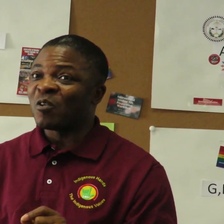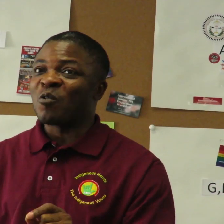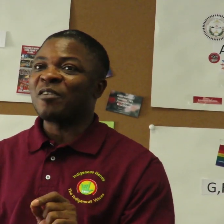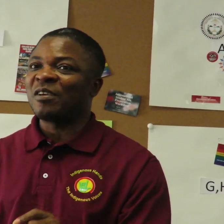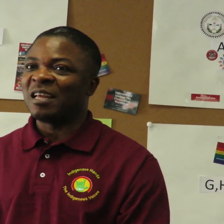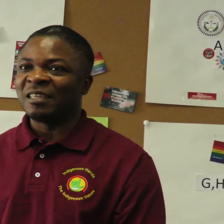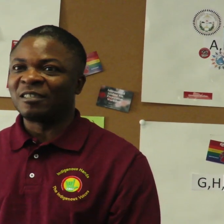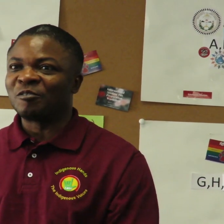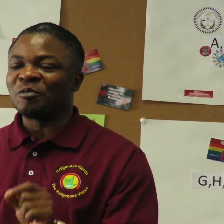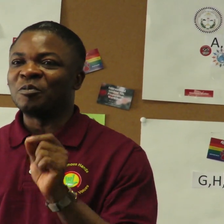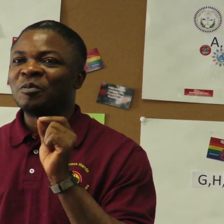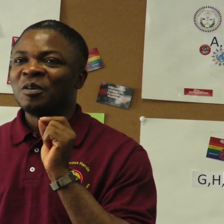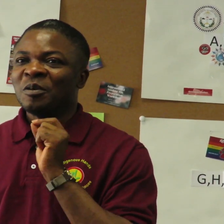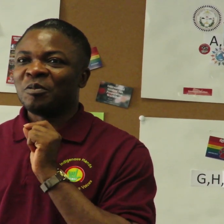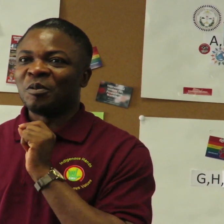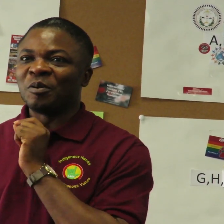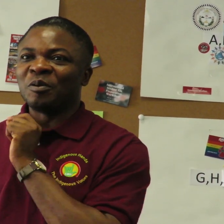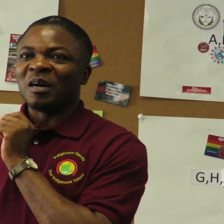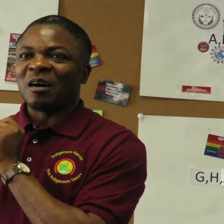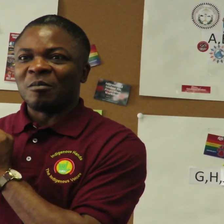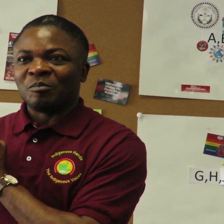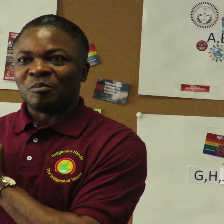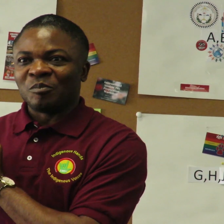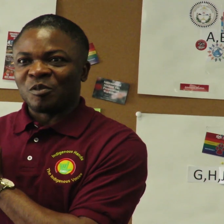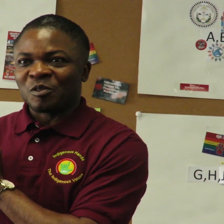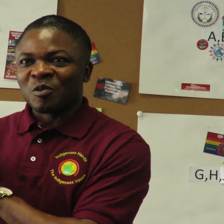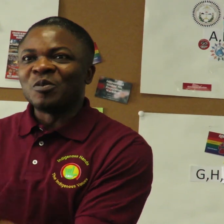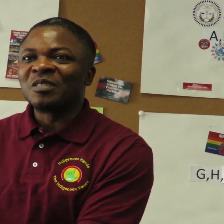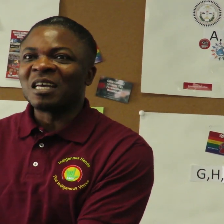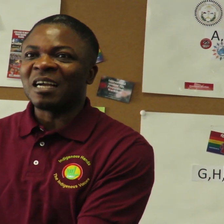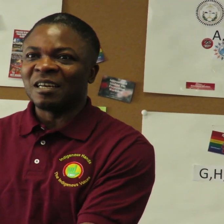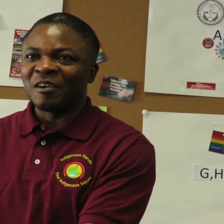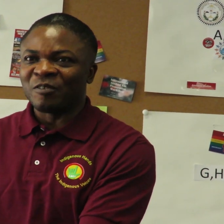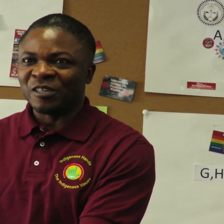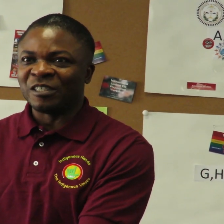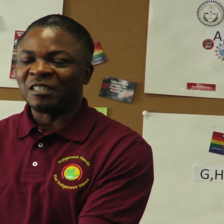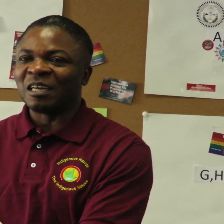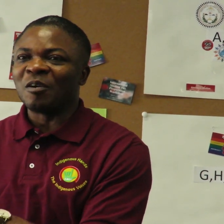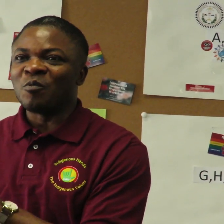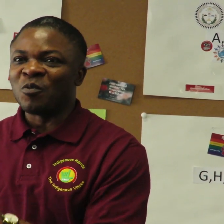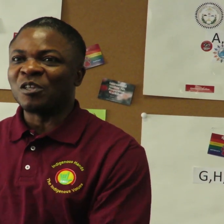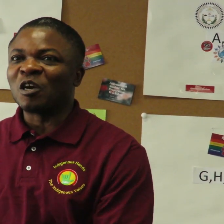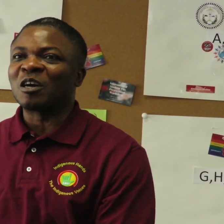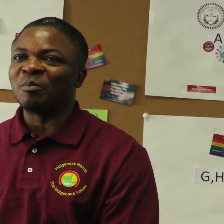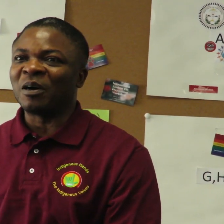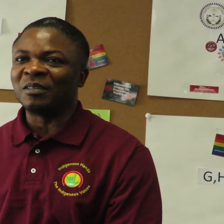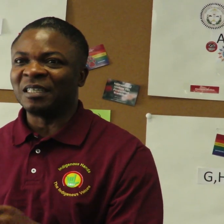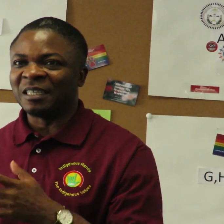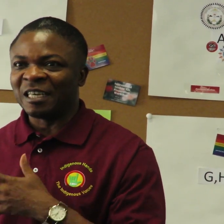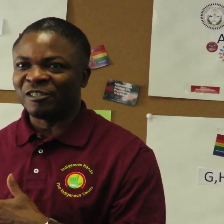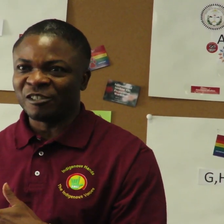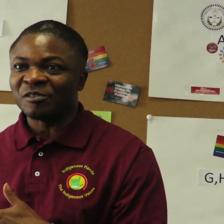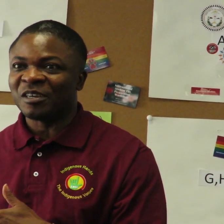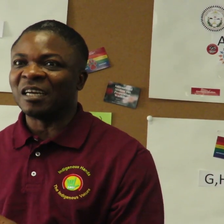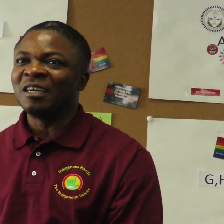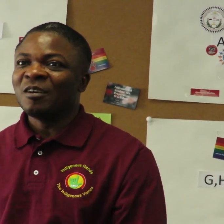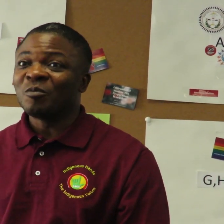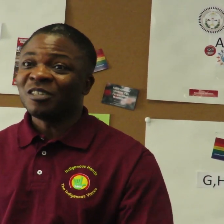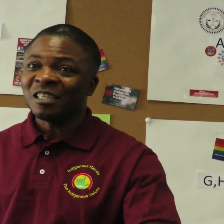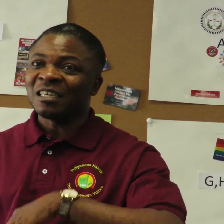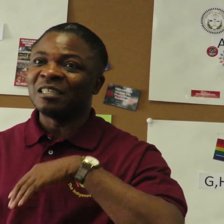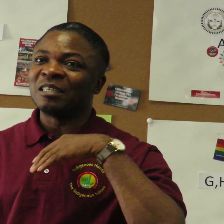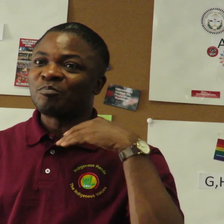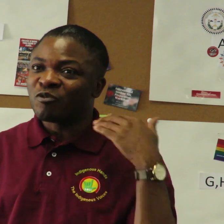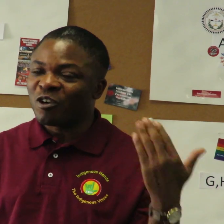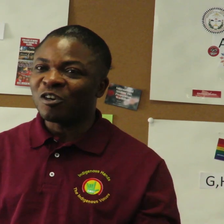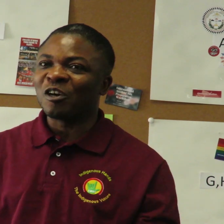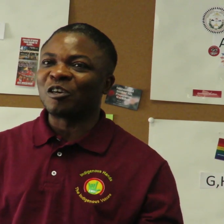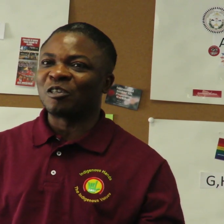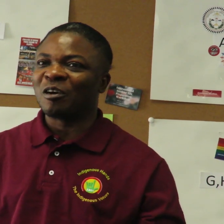equivalent to the School Signed Language that we talk about in Nigeria, which is a product